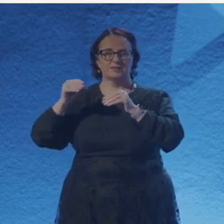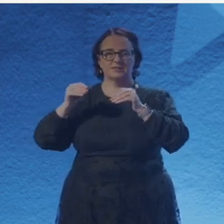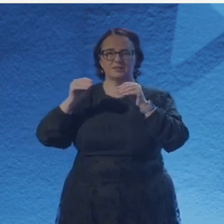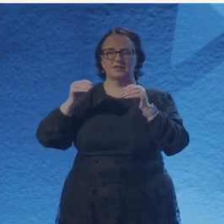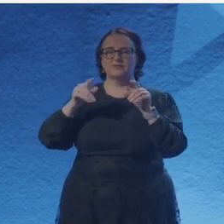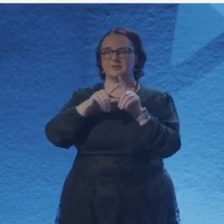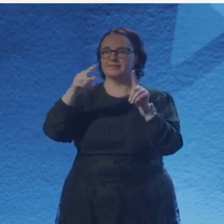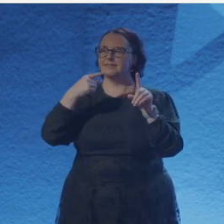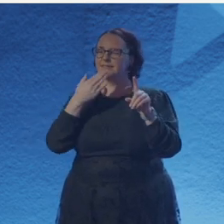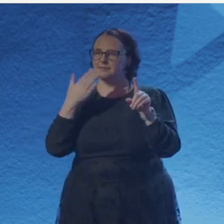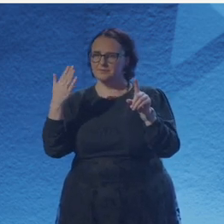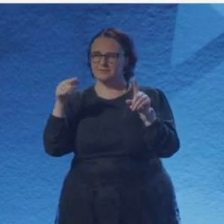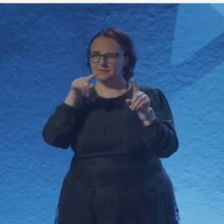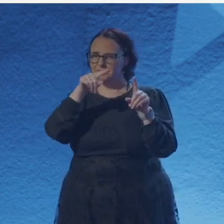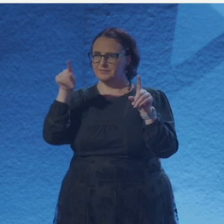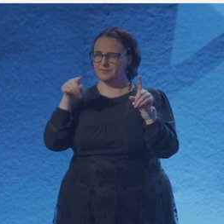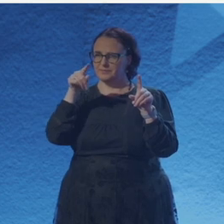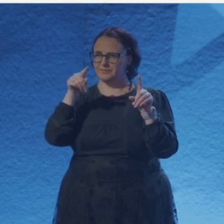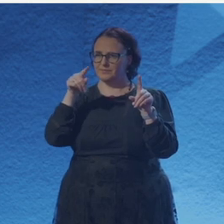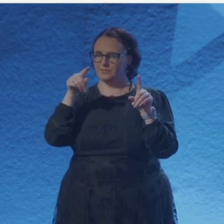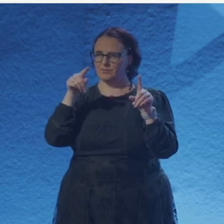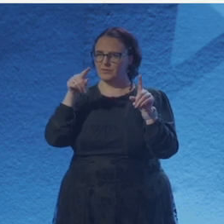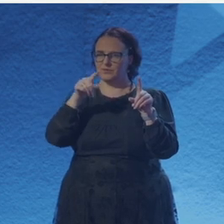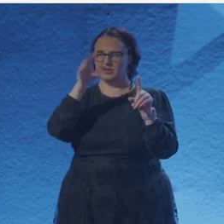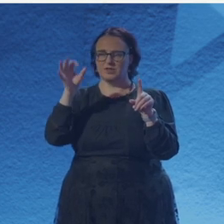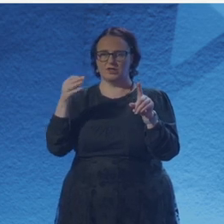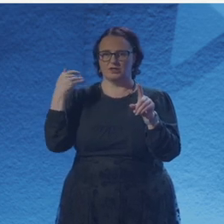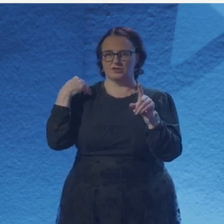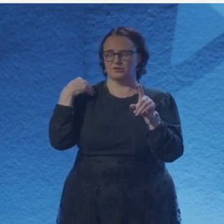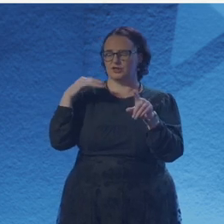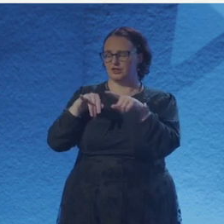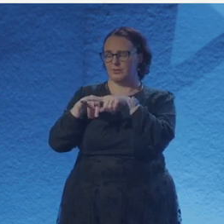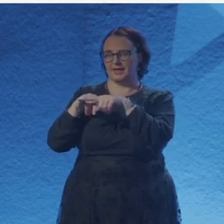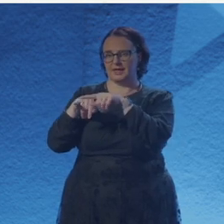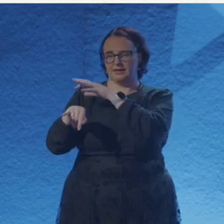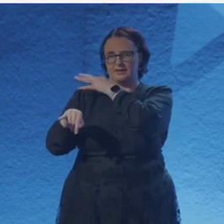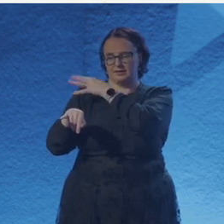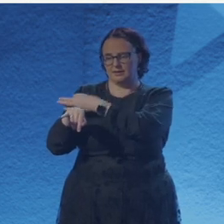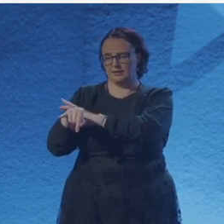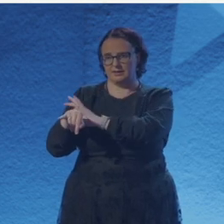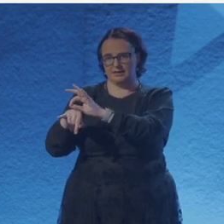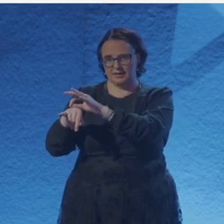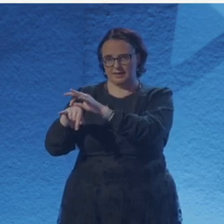This one is Current Connections. The median nerve and the ulnar are mediators,